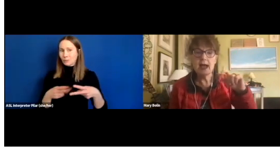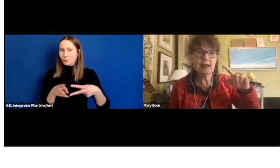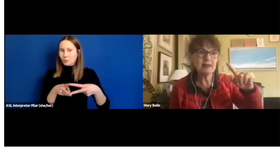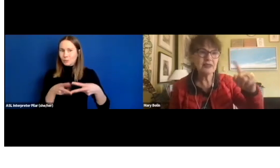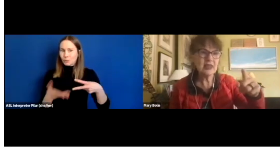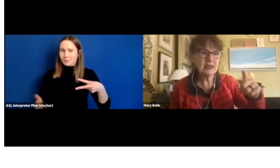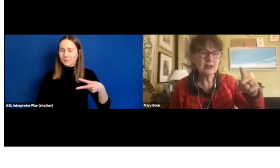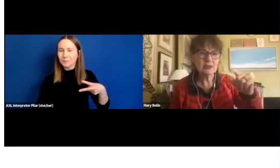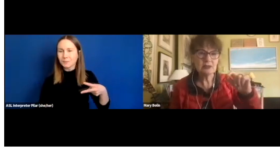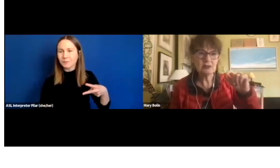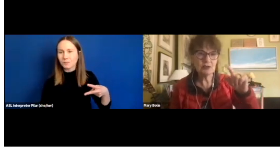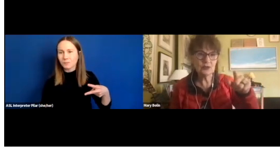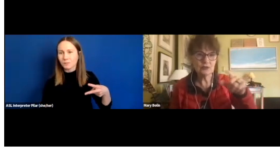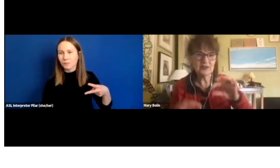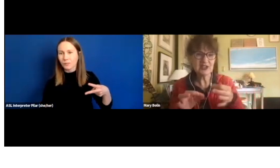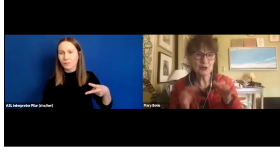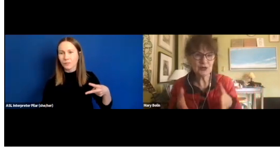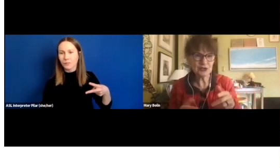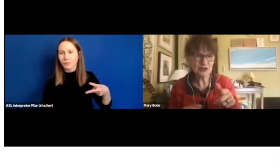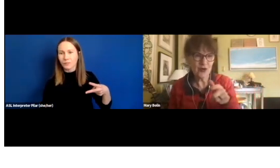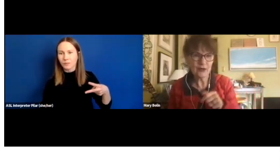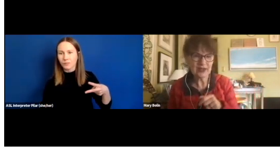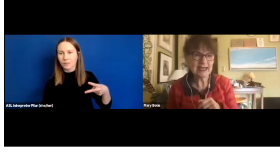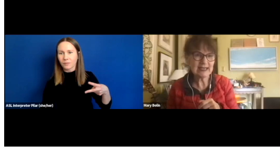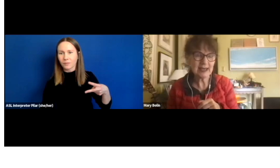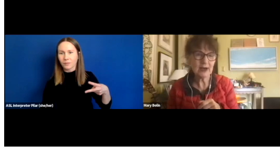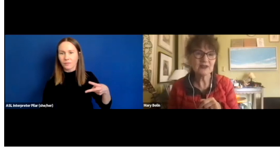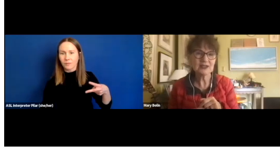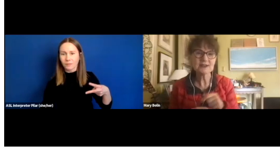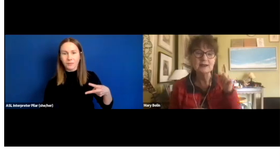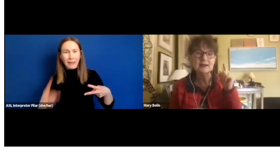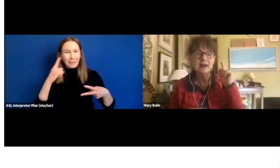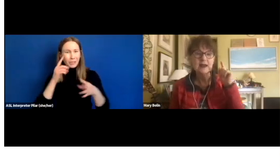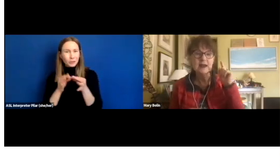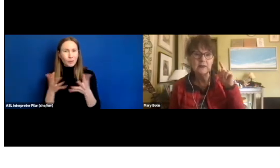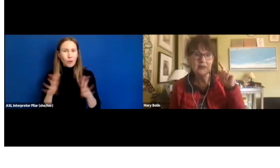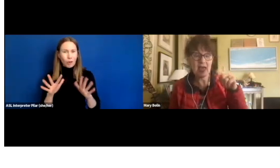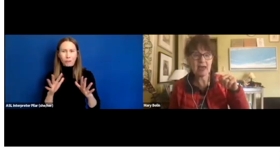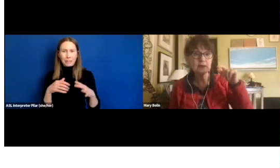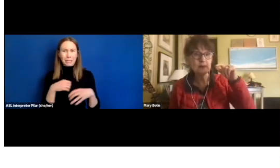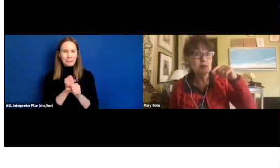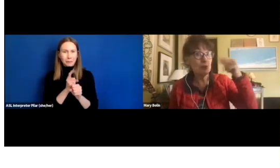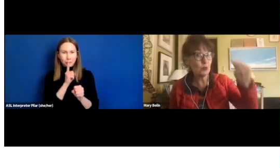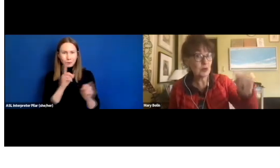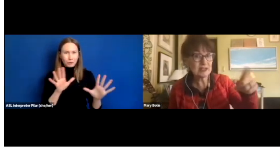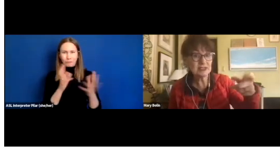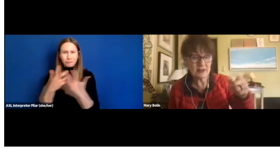And I think the interpreters, you've already taken care of this that people requested